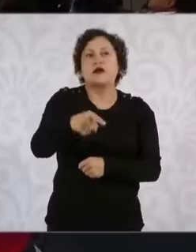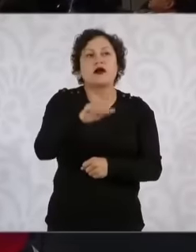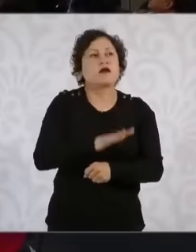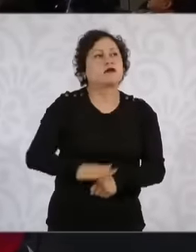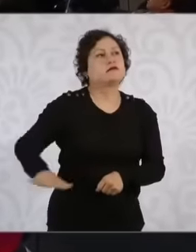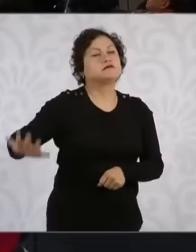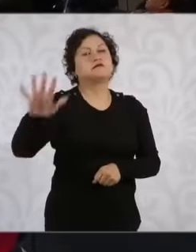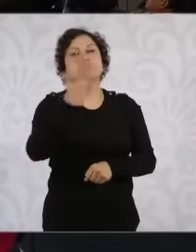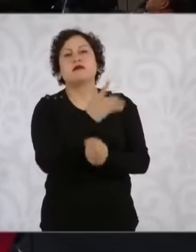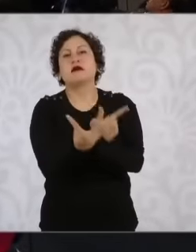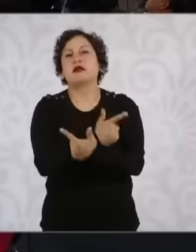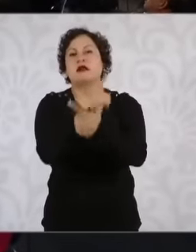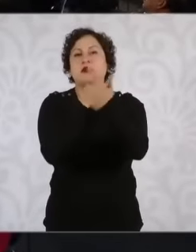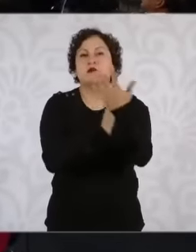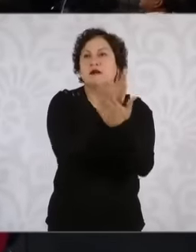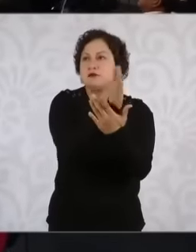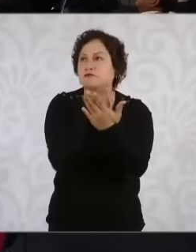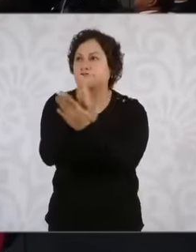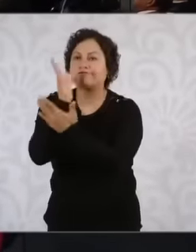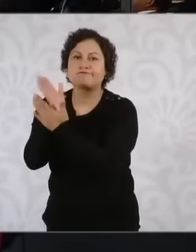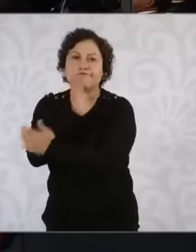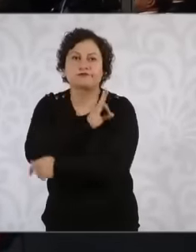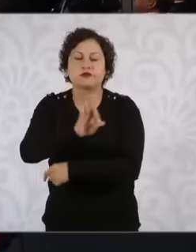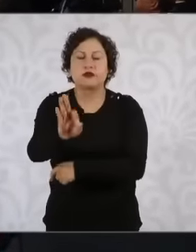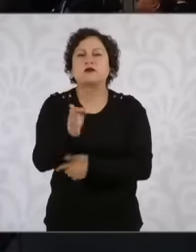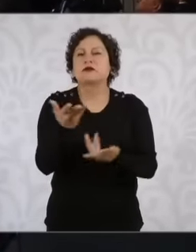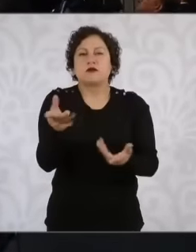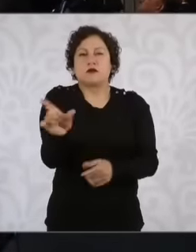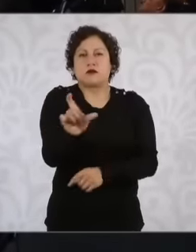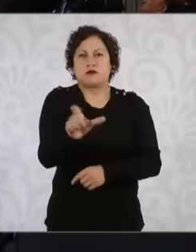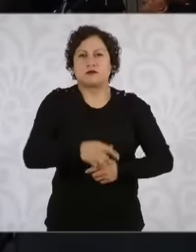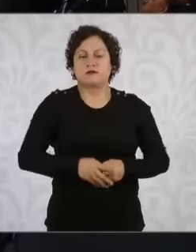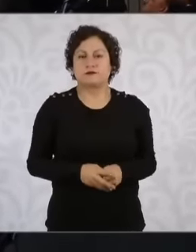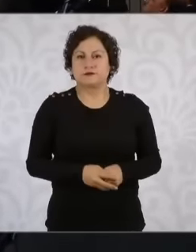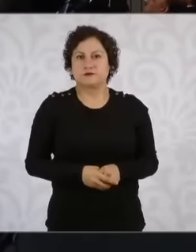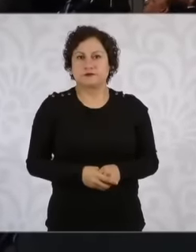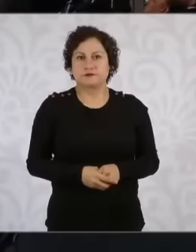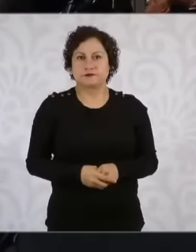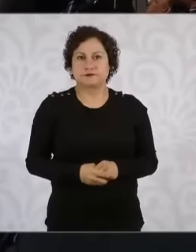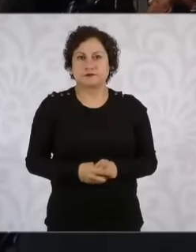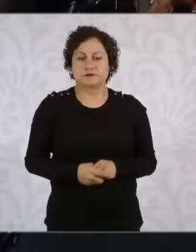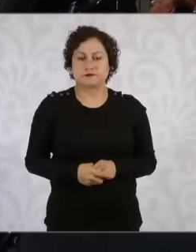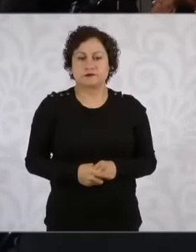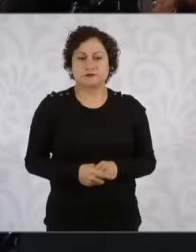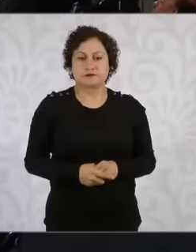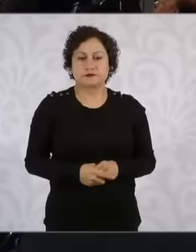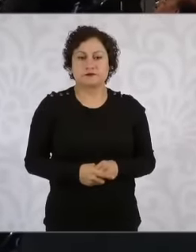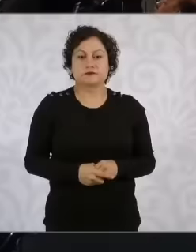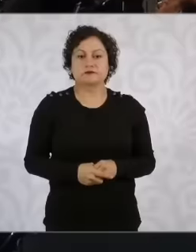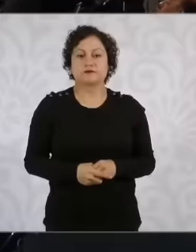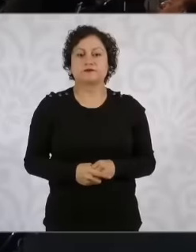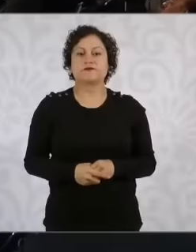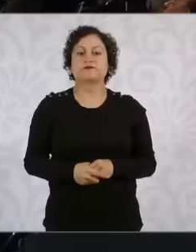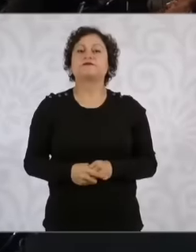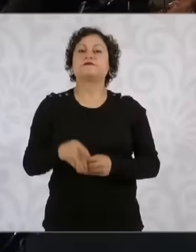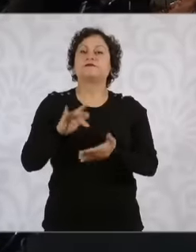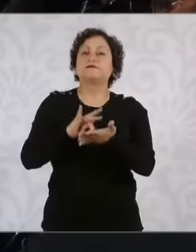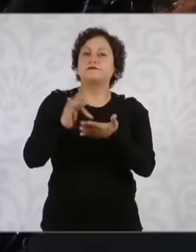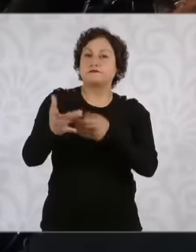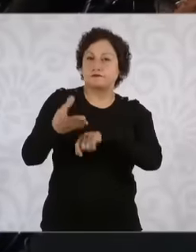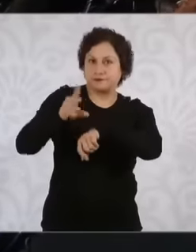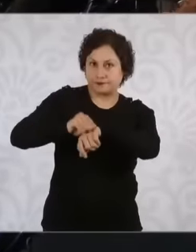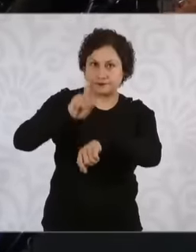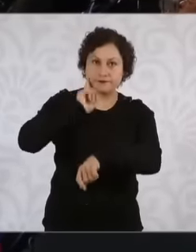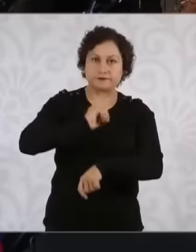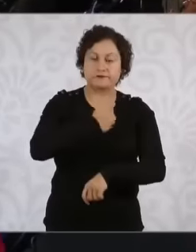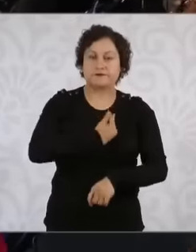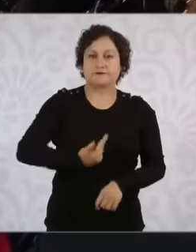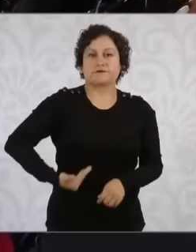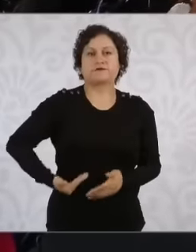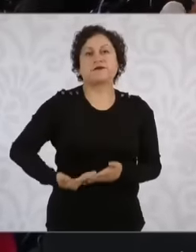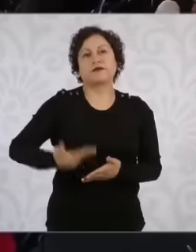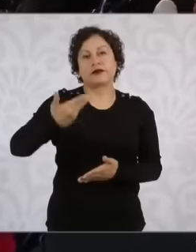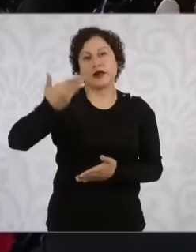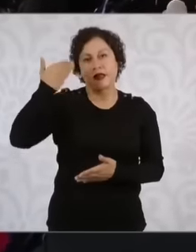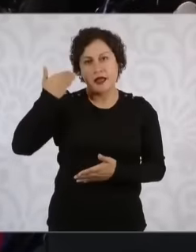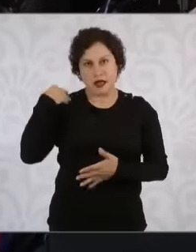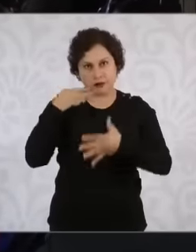Do you want? Thank you very much, president. As has been mentioned by the president,